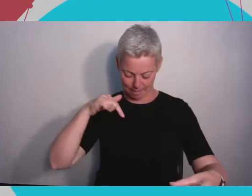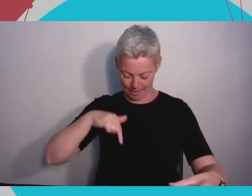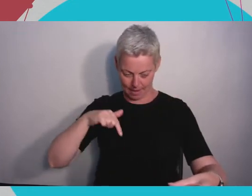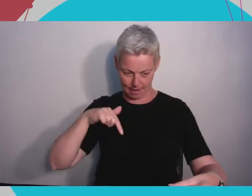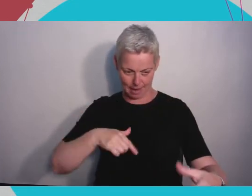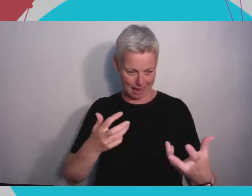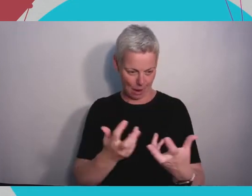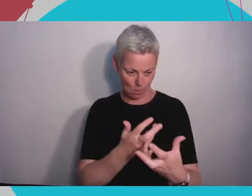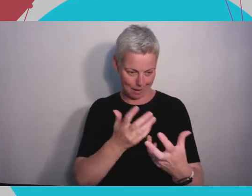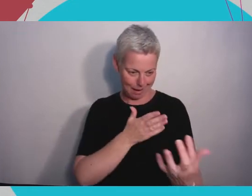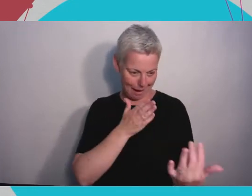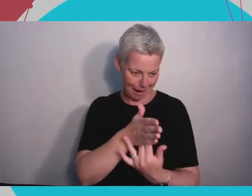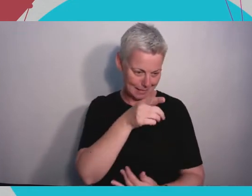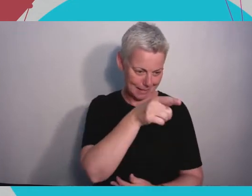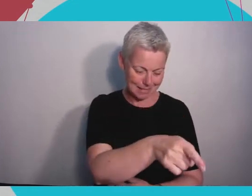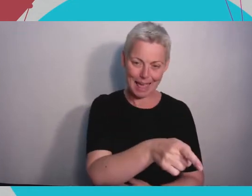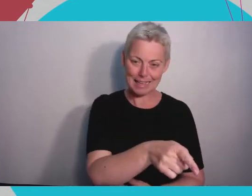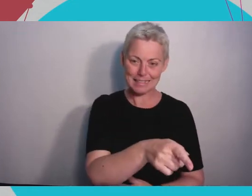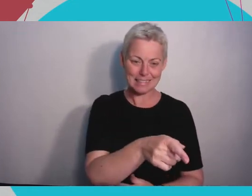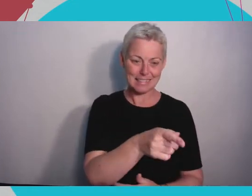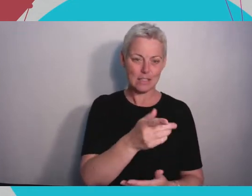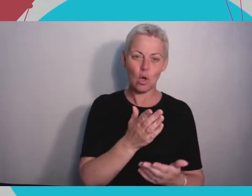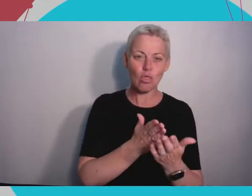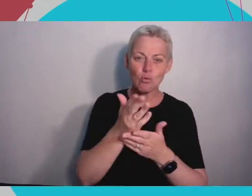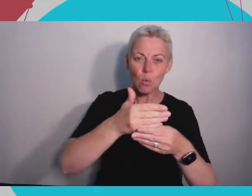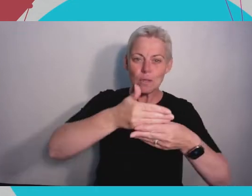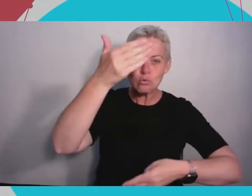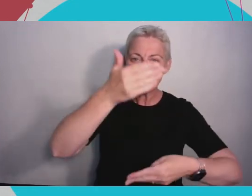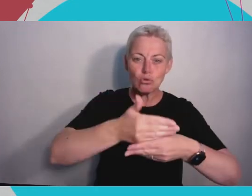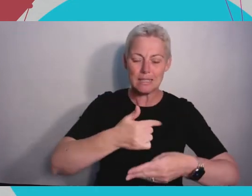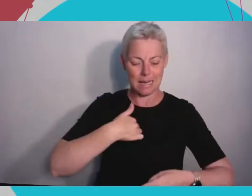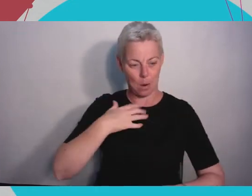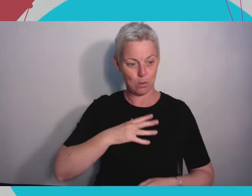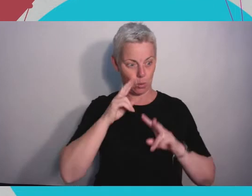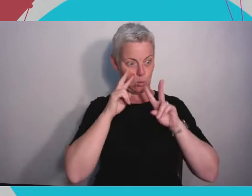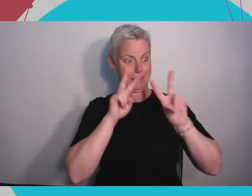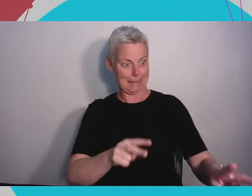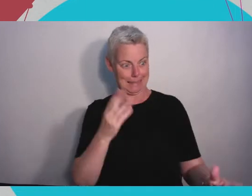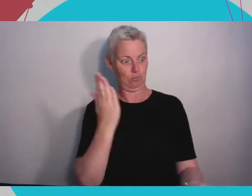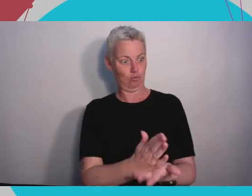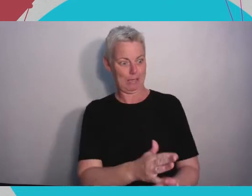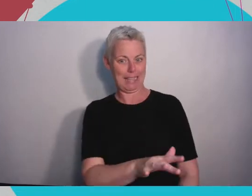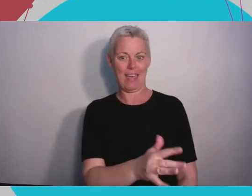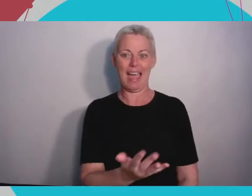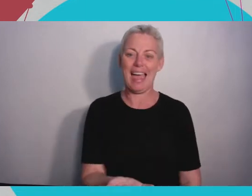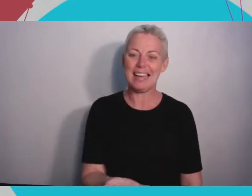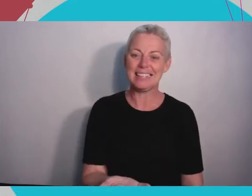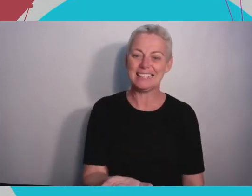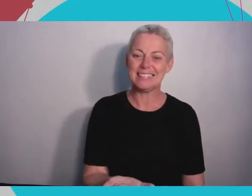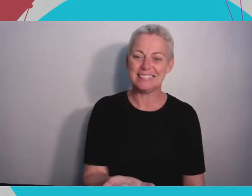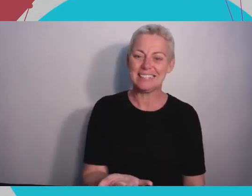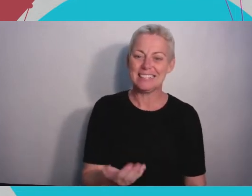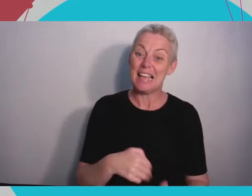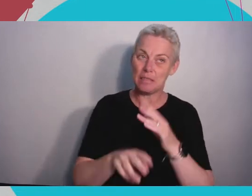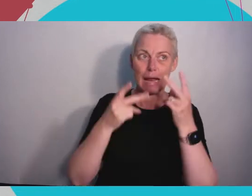seeing it through a screen and poking at it. Thanks Tom. So looking sort of across the